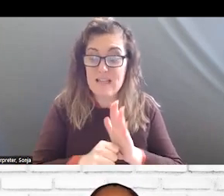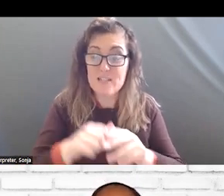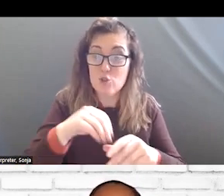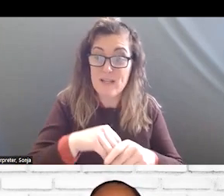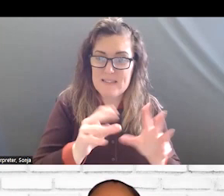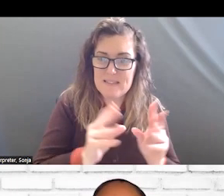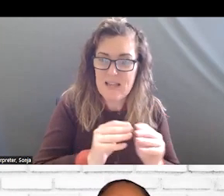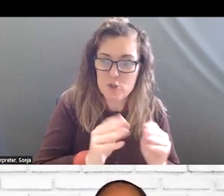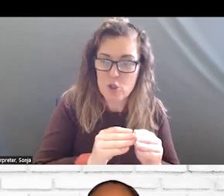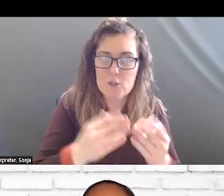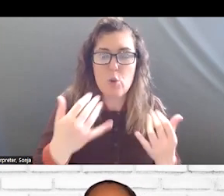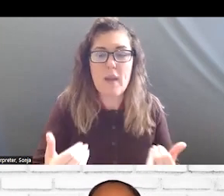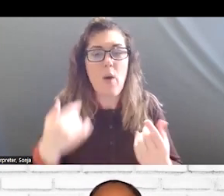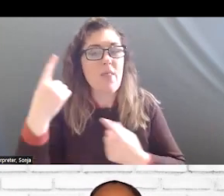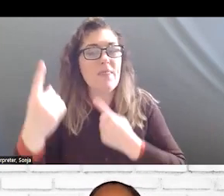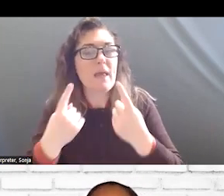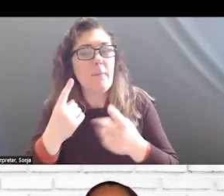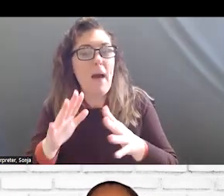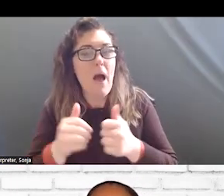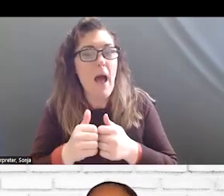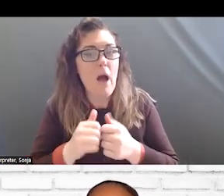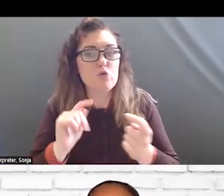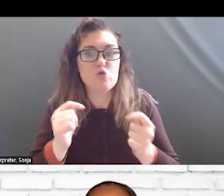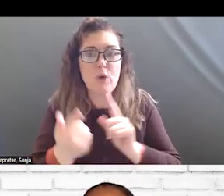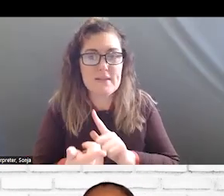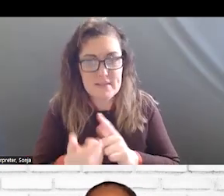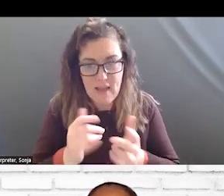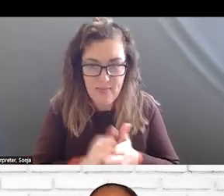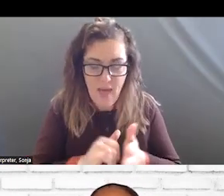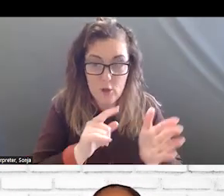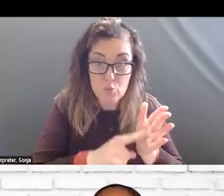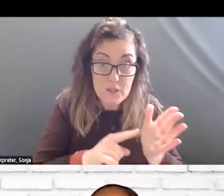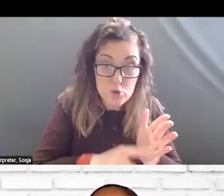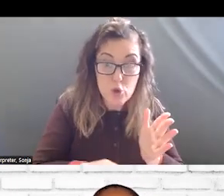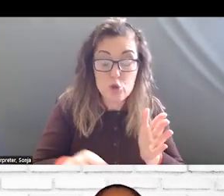SO LET'S THINK ABOUT HOW WE CAN TRANSLATE THIS FOR RESEARCH AND SMALLER COMMUNITIES INTO BEST